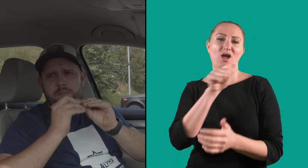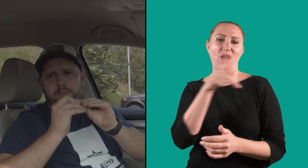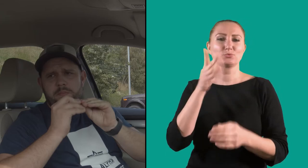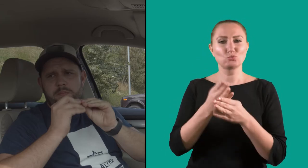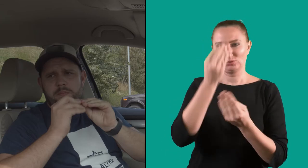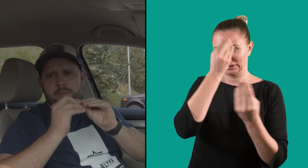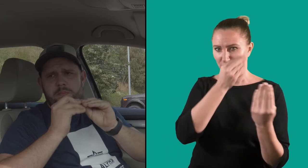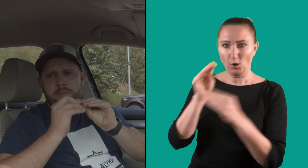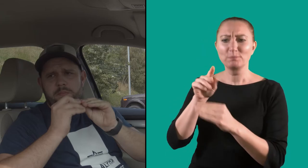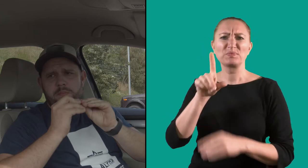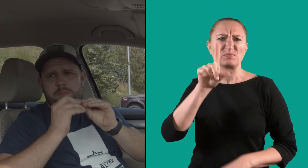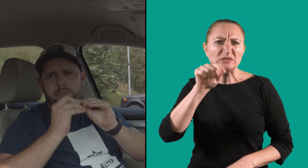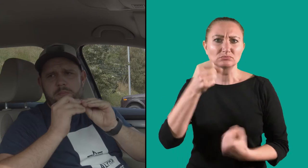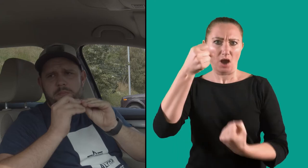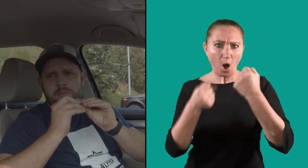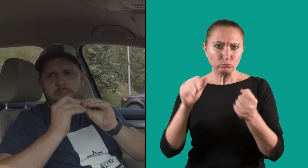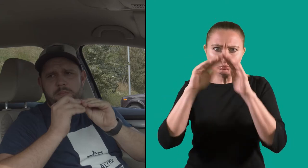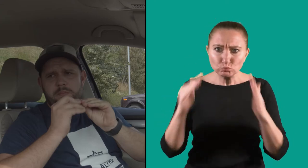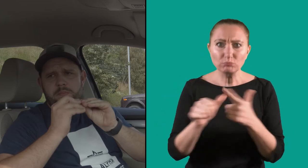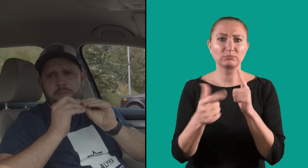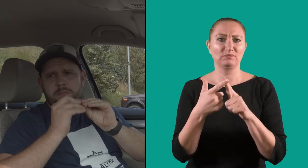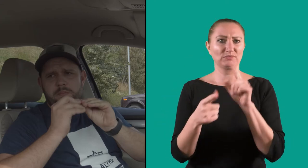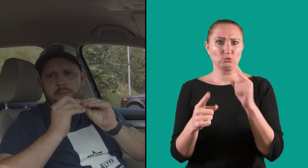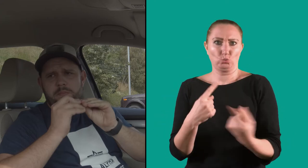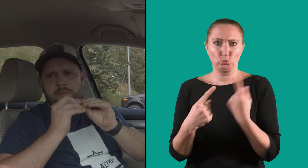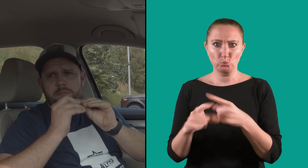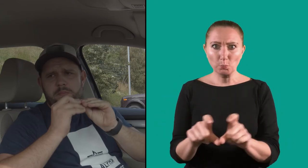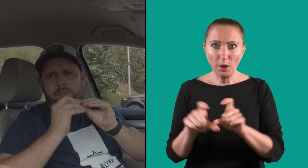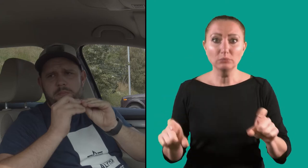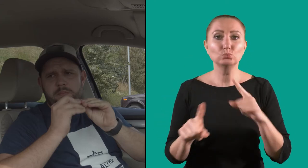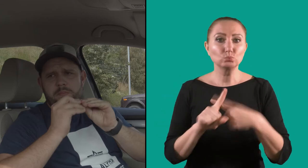because the app displays the type of car, license plate